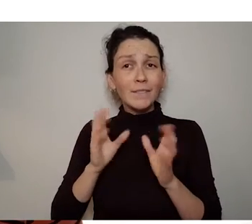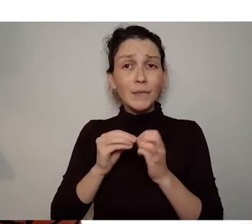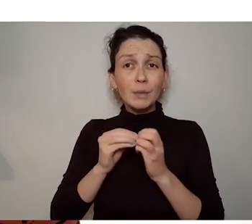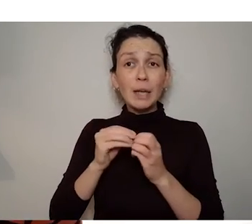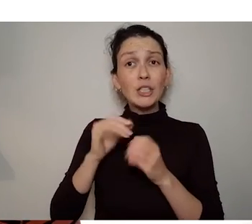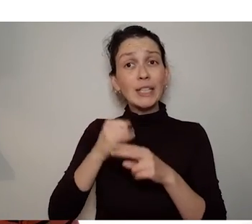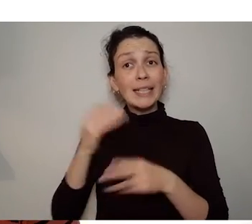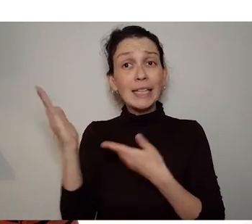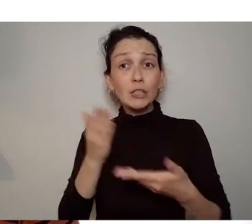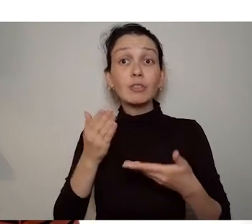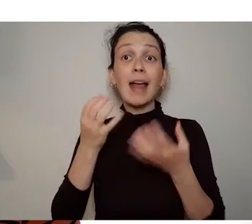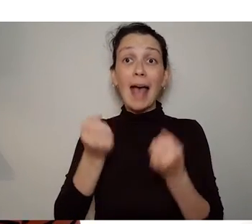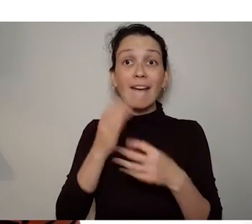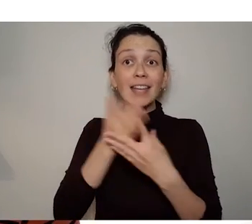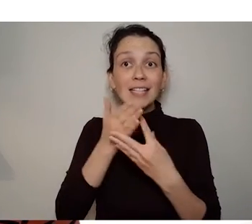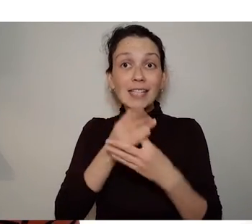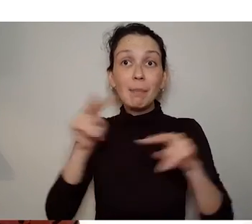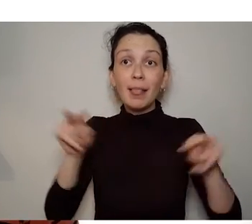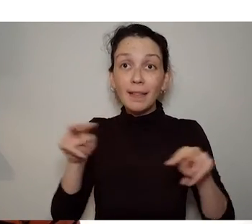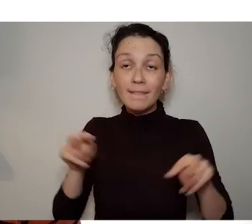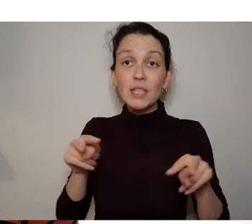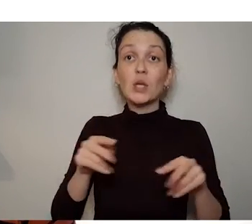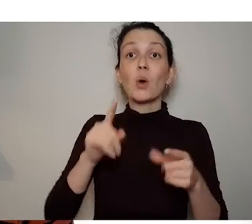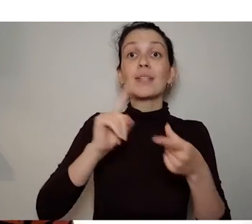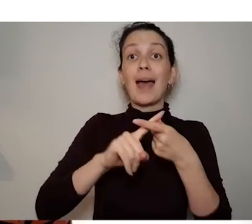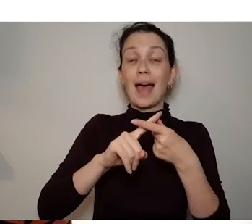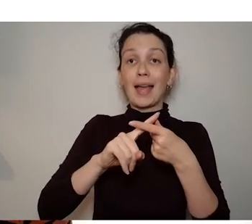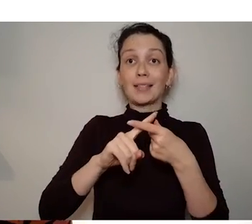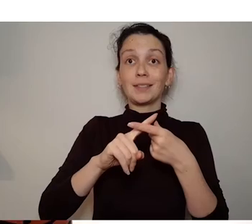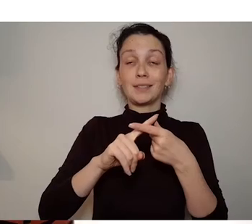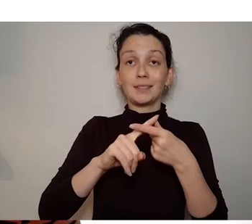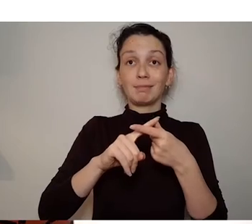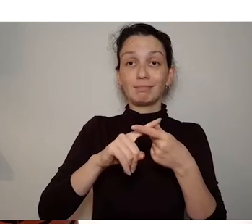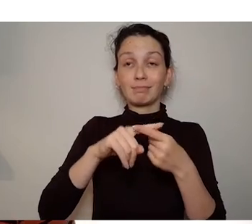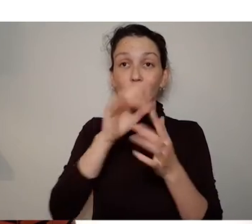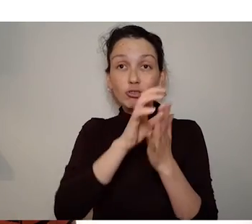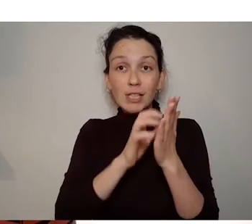Feedback is most welcome even to tell us we got it all wrong you can mail me